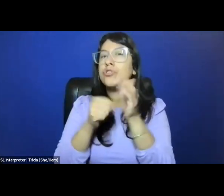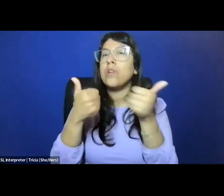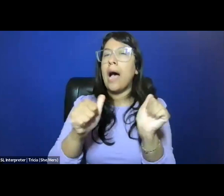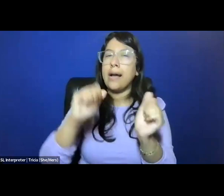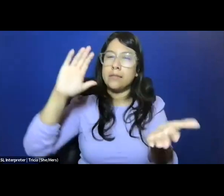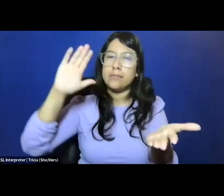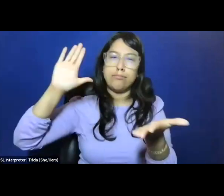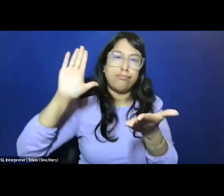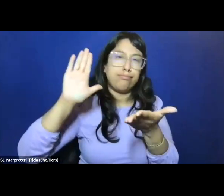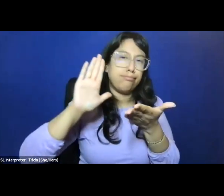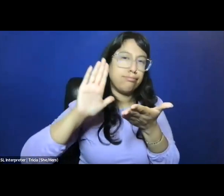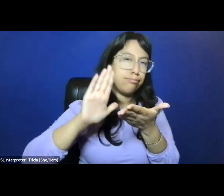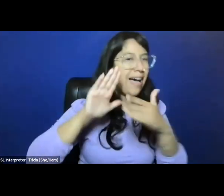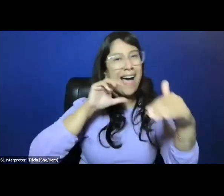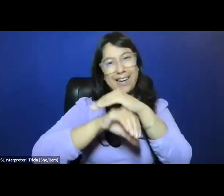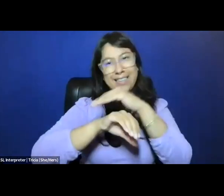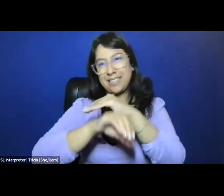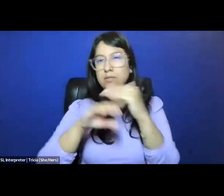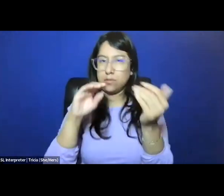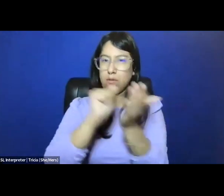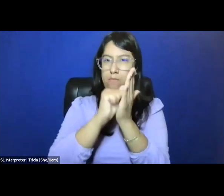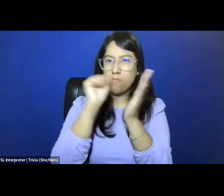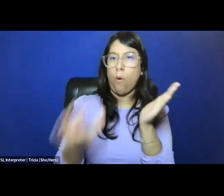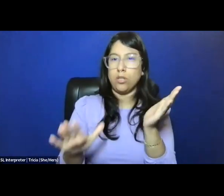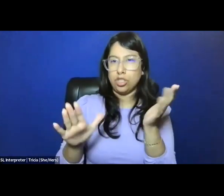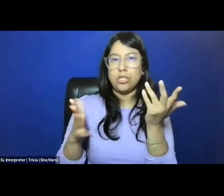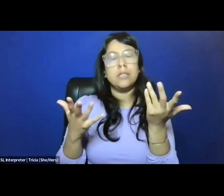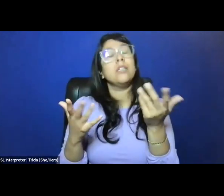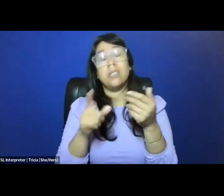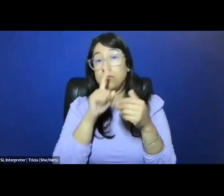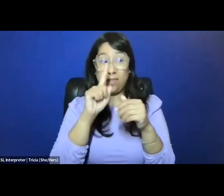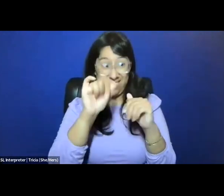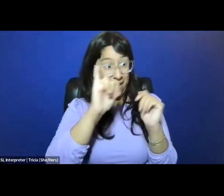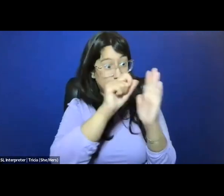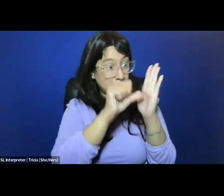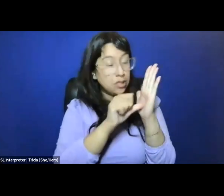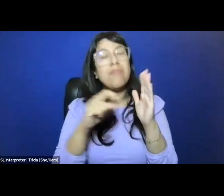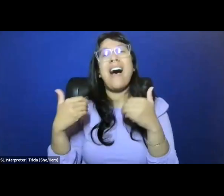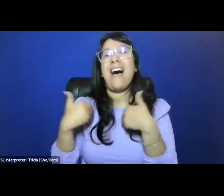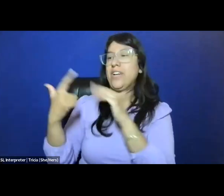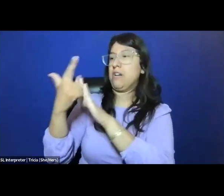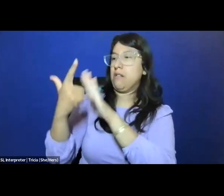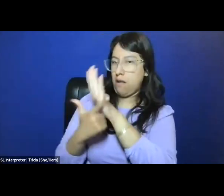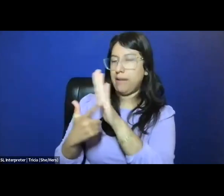on abortion access, not only by banning the procedure, but by having statutes that specify